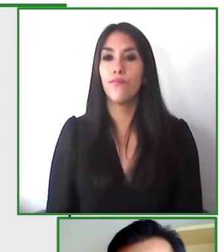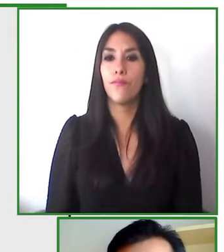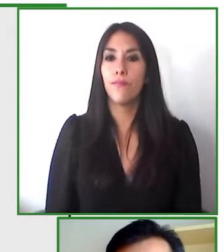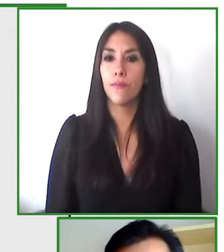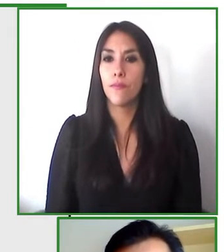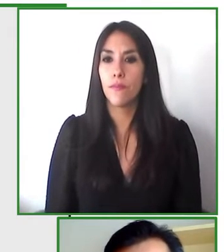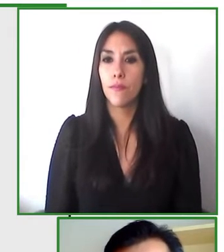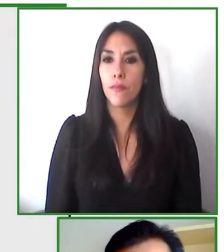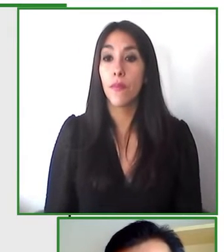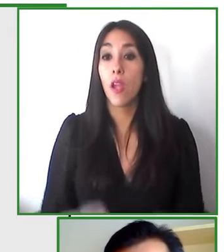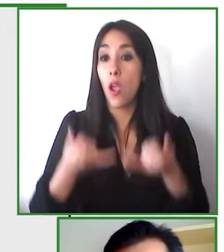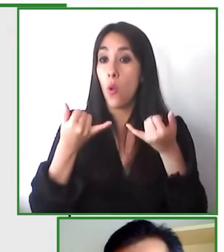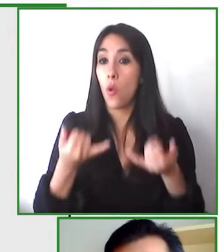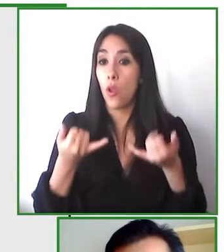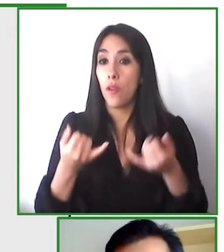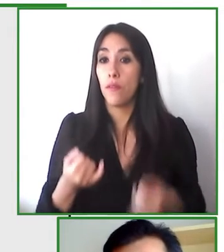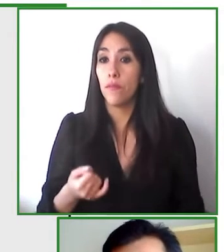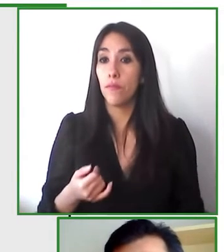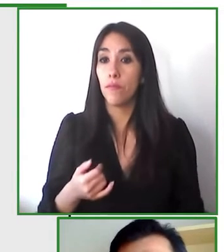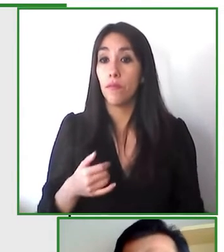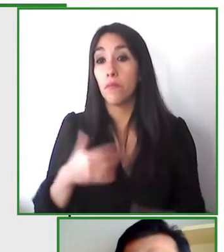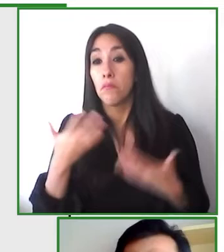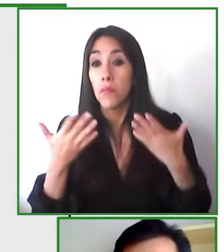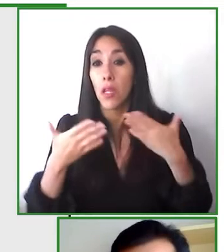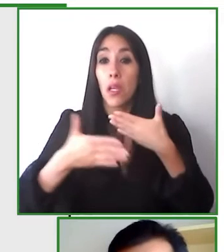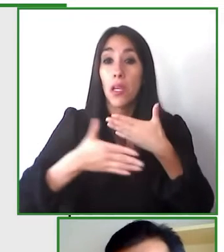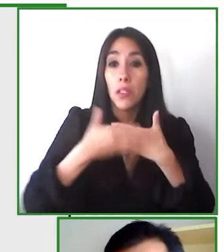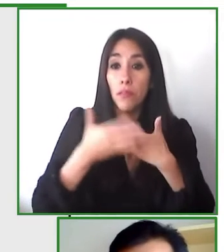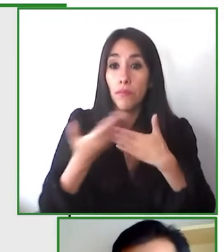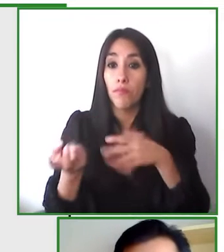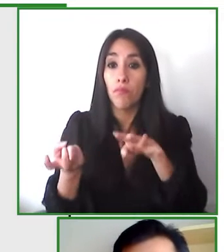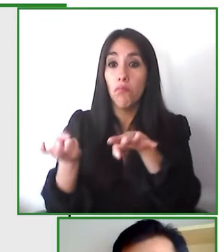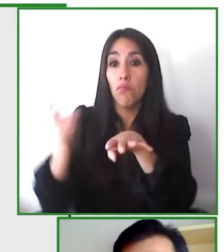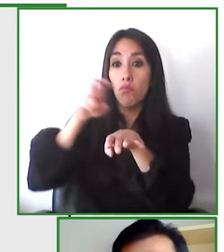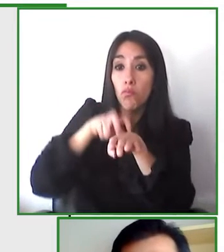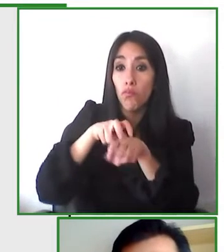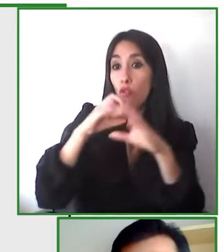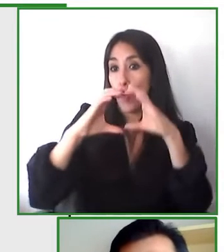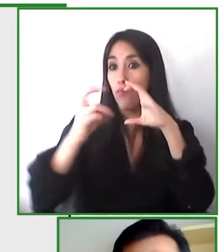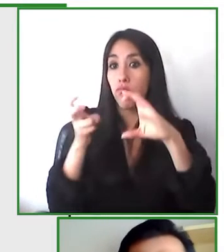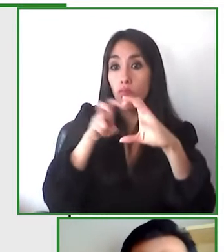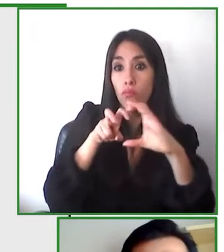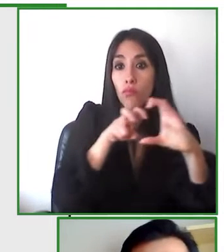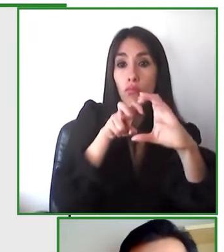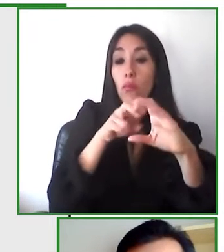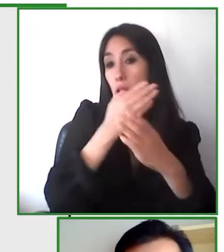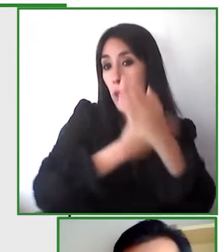discrimination it limits the mobility of people with disabilities and